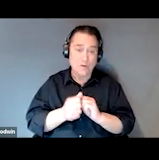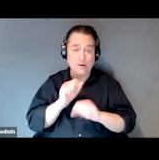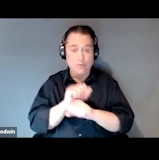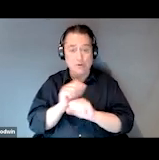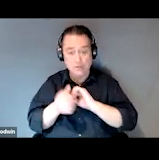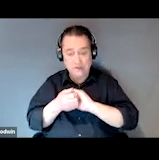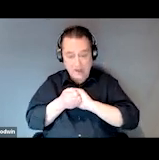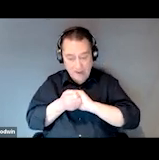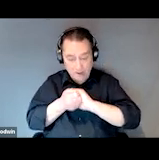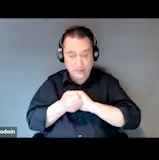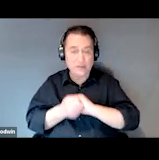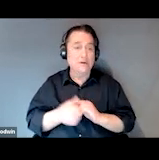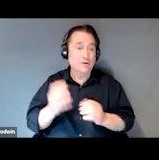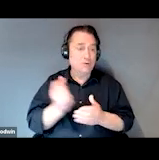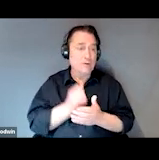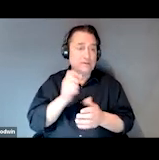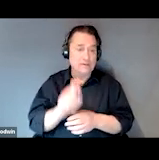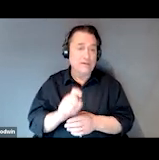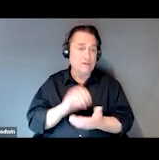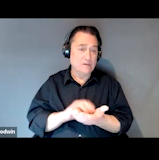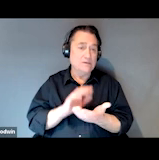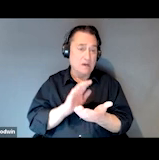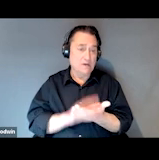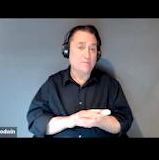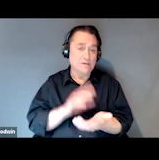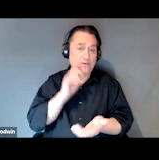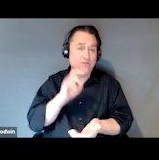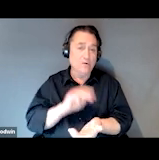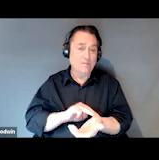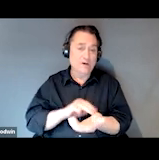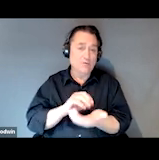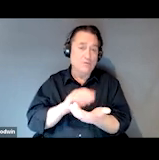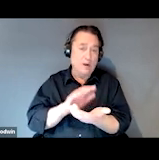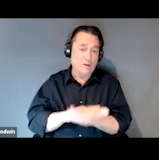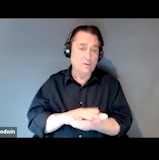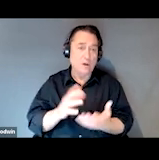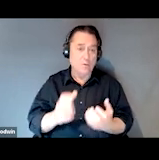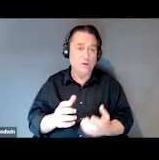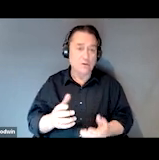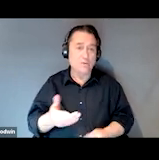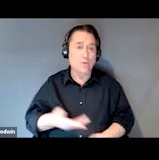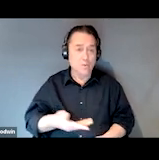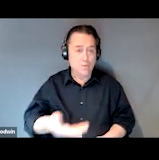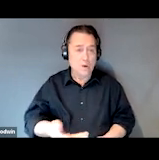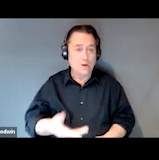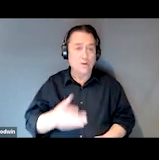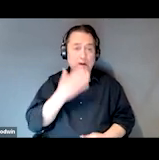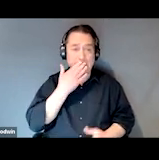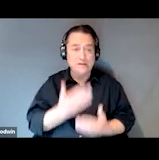to gather the necessary medical documentation. I would like to welcome and thank our presenters